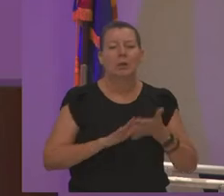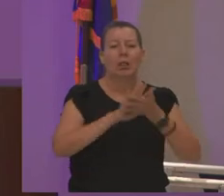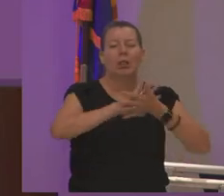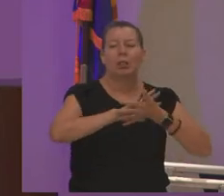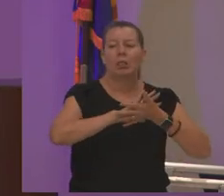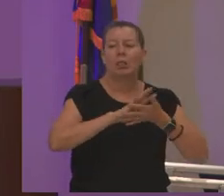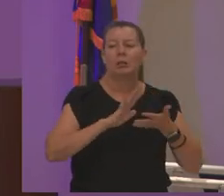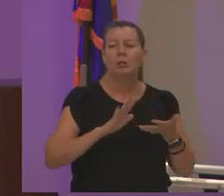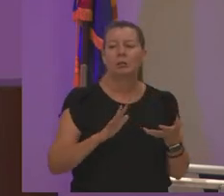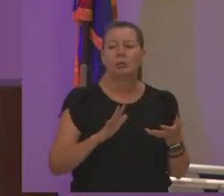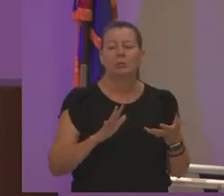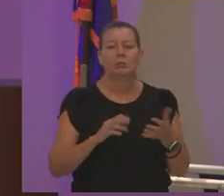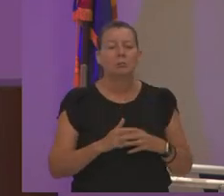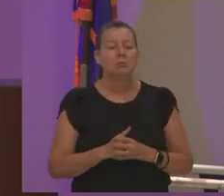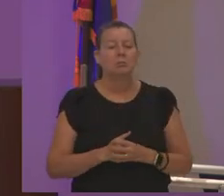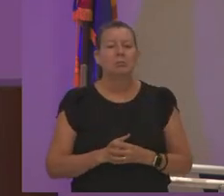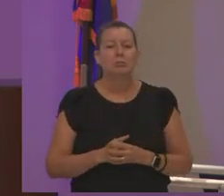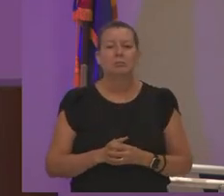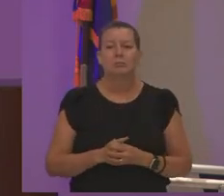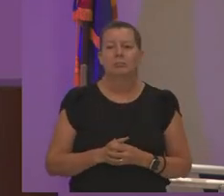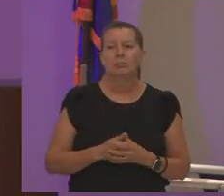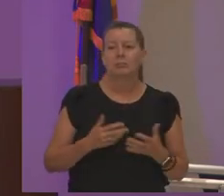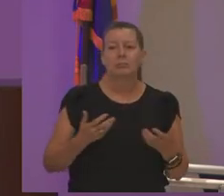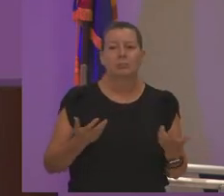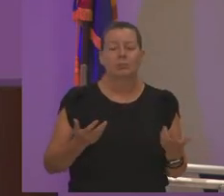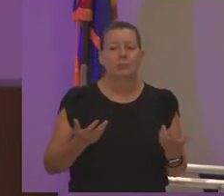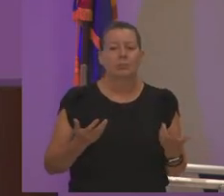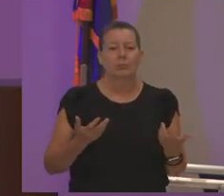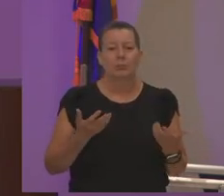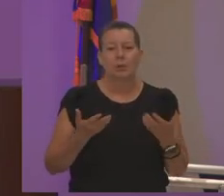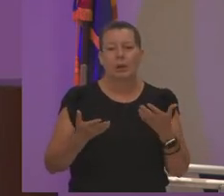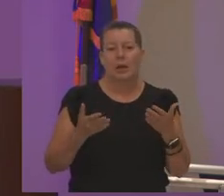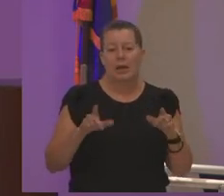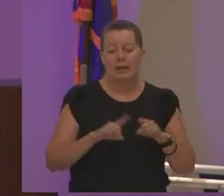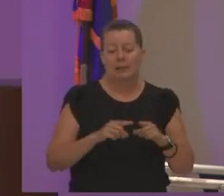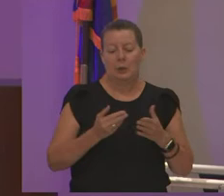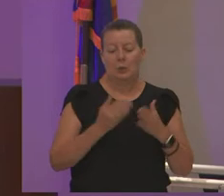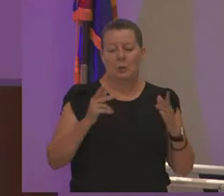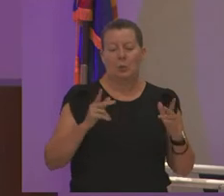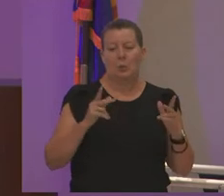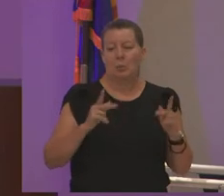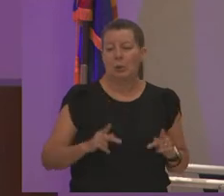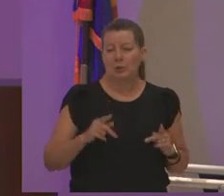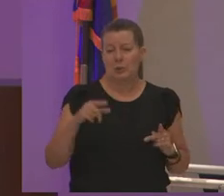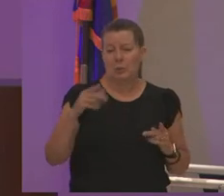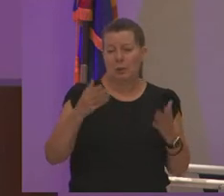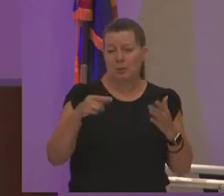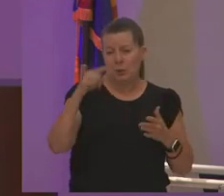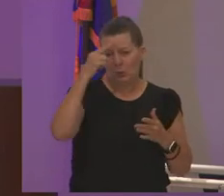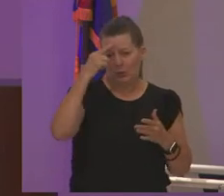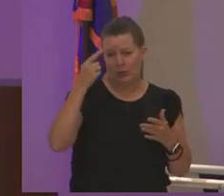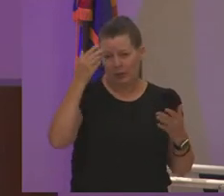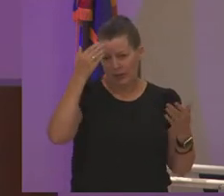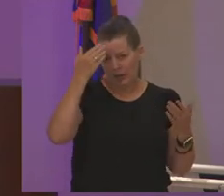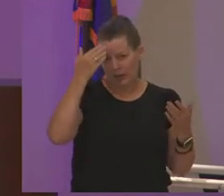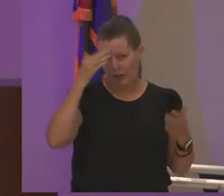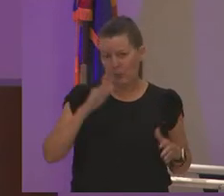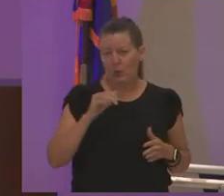have somebody new that you don't that i don't see it i see it and i want to apologize for